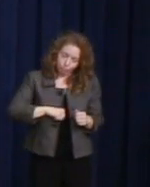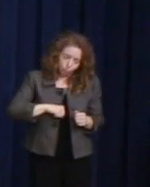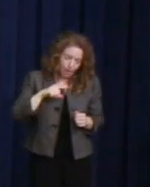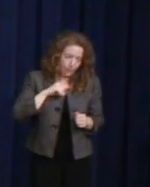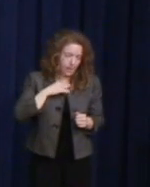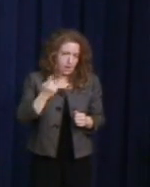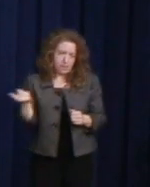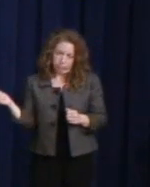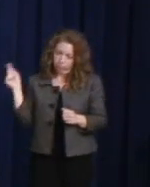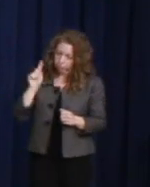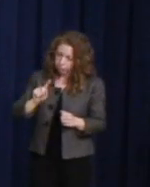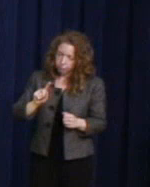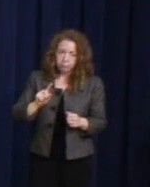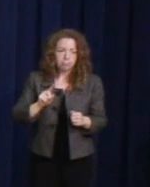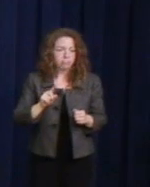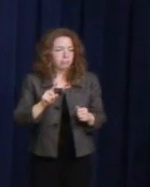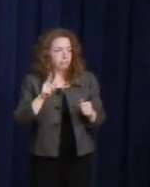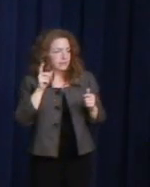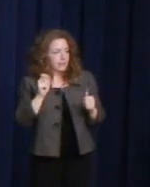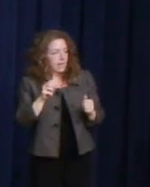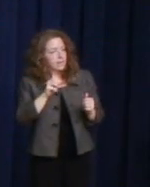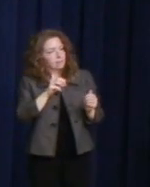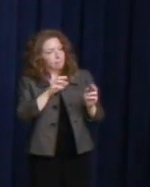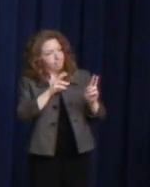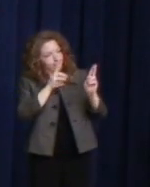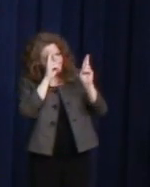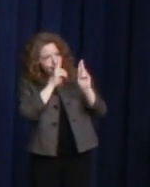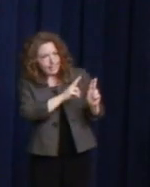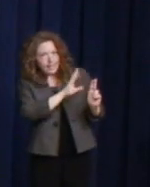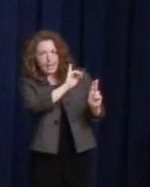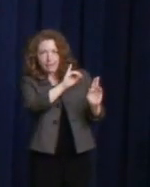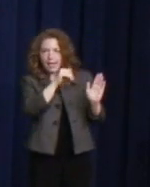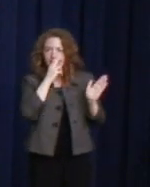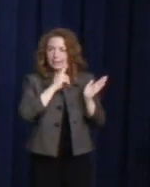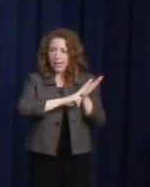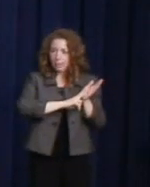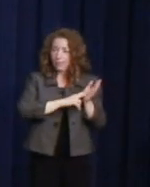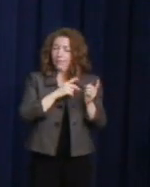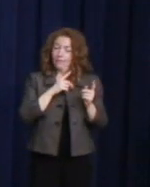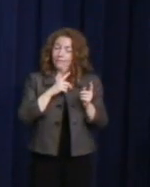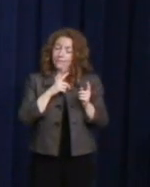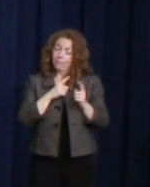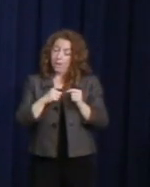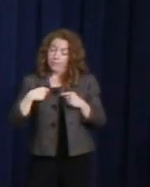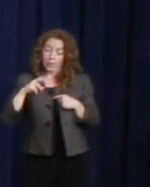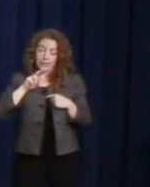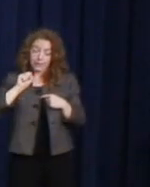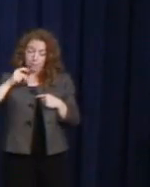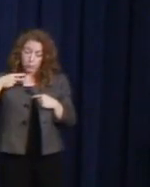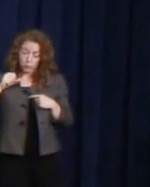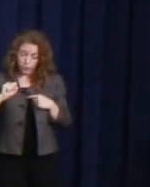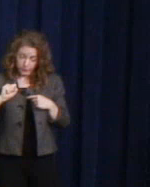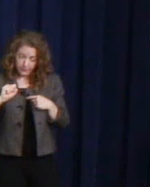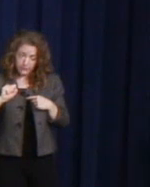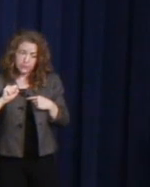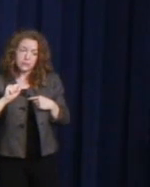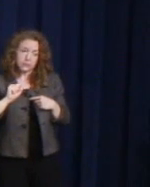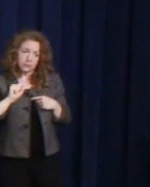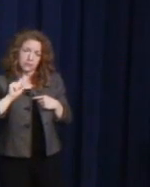on behalf of the United States Postal Service. This stamp reflects our long-standing commitment to civil rights.